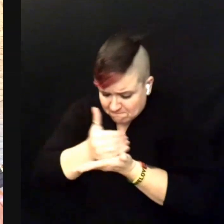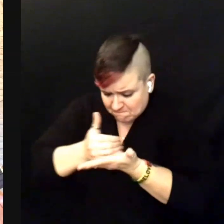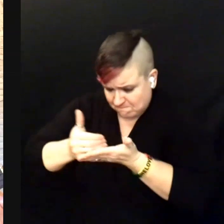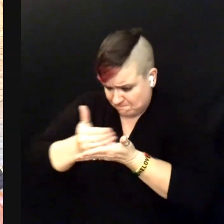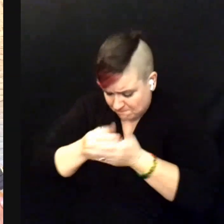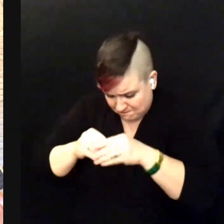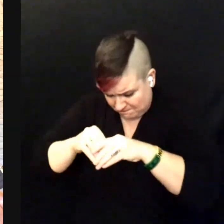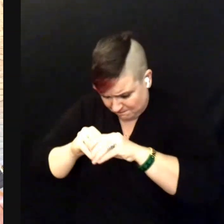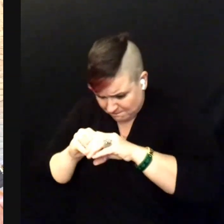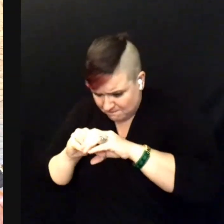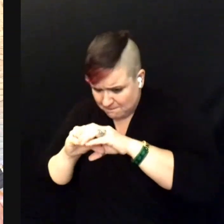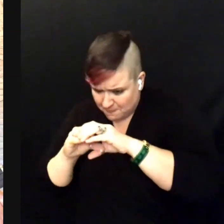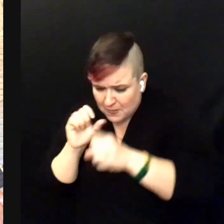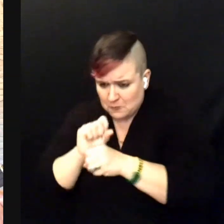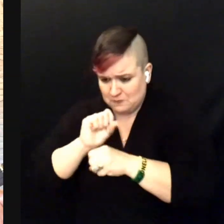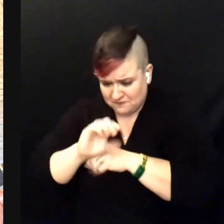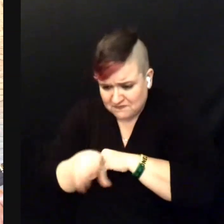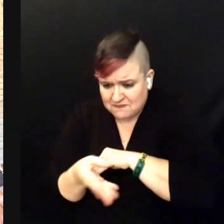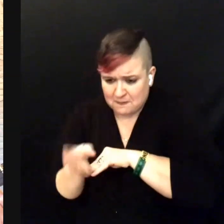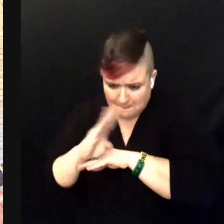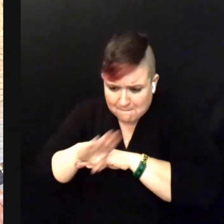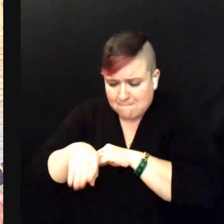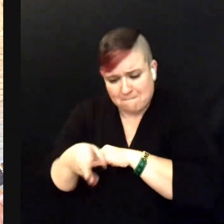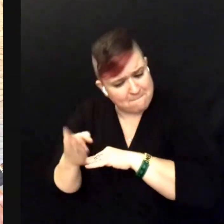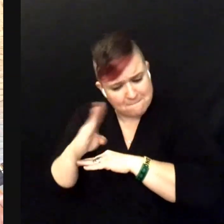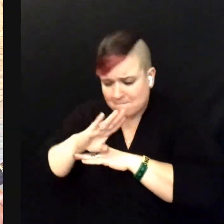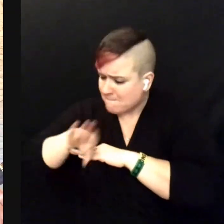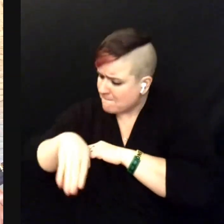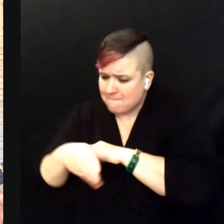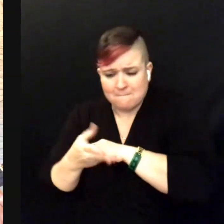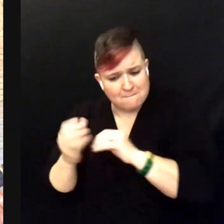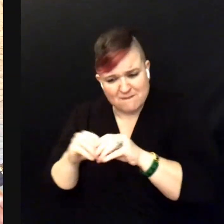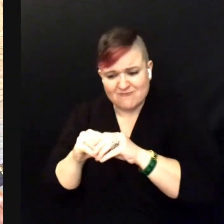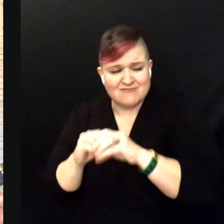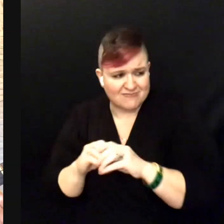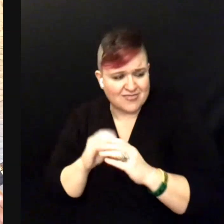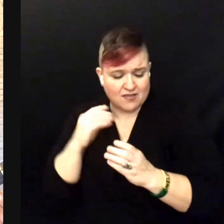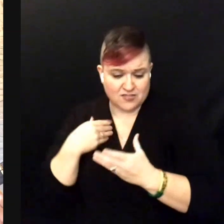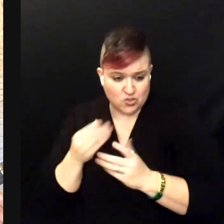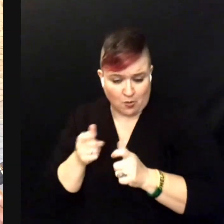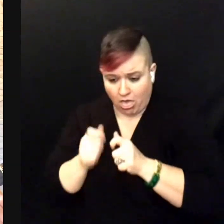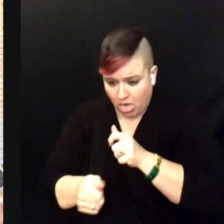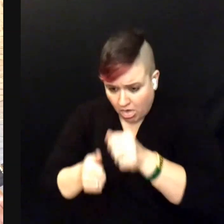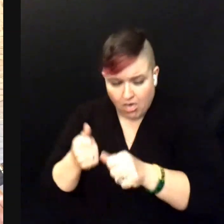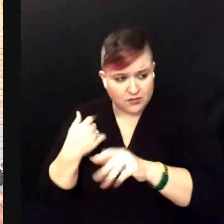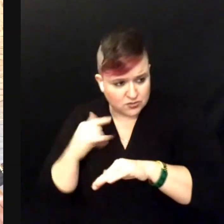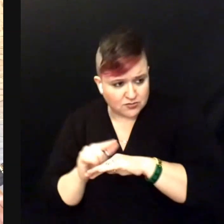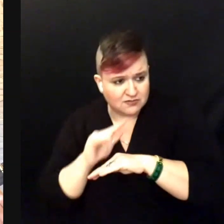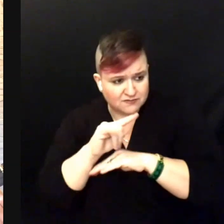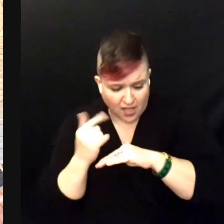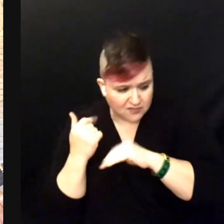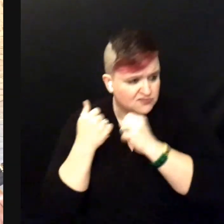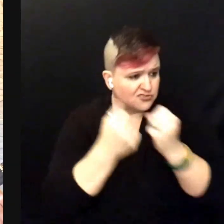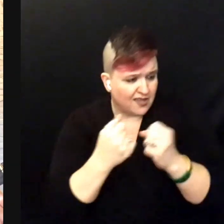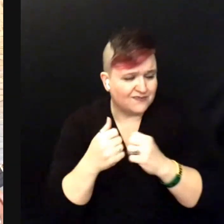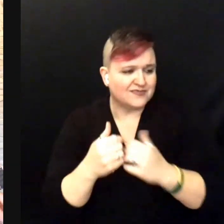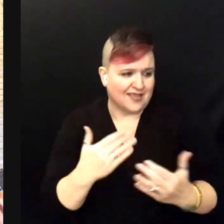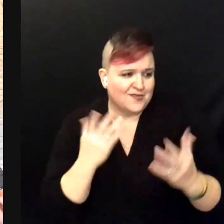Working till the sun don't shine Looking forward to happier times